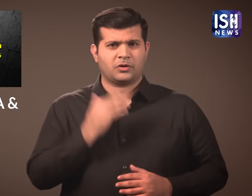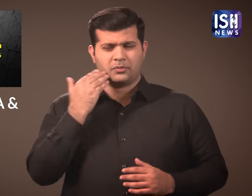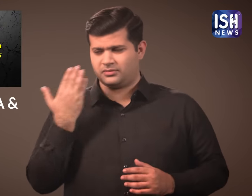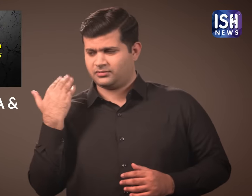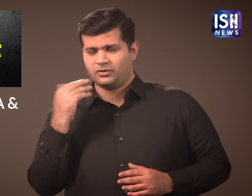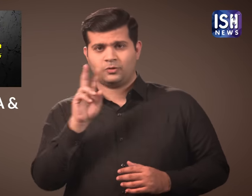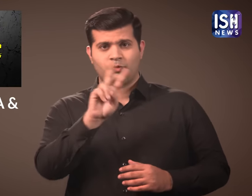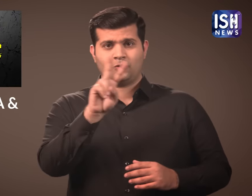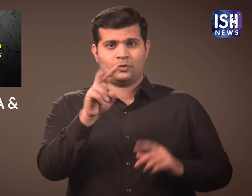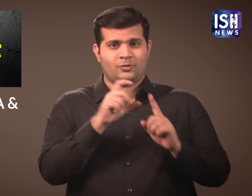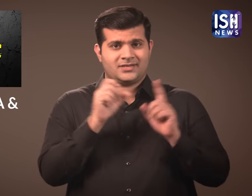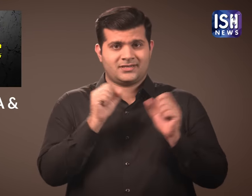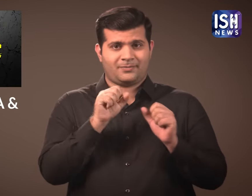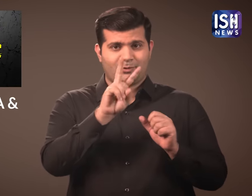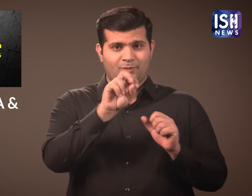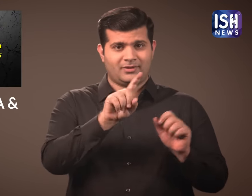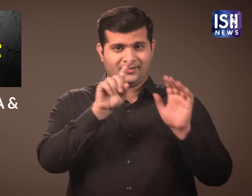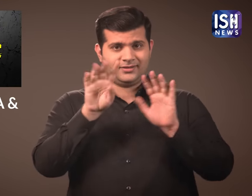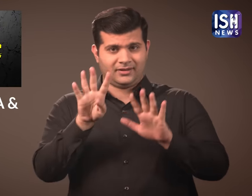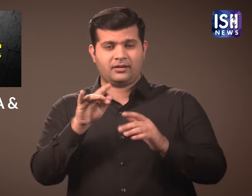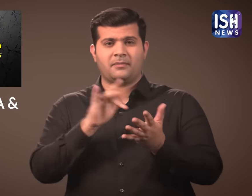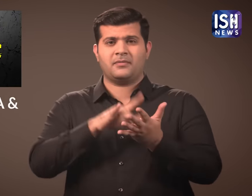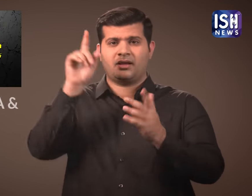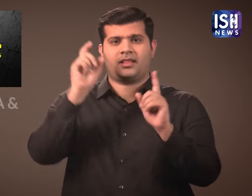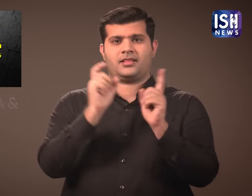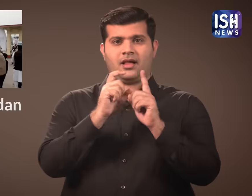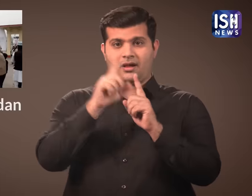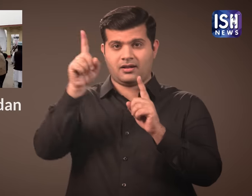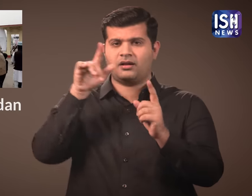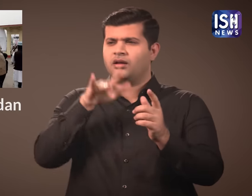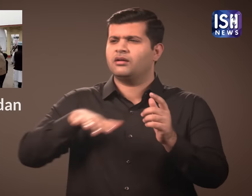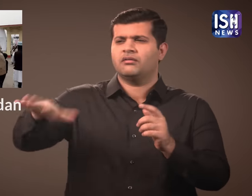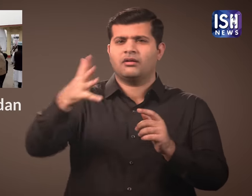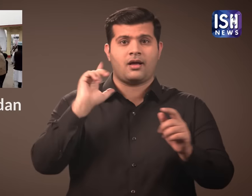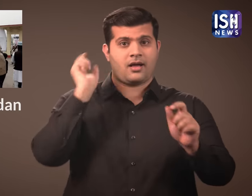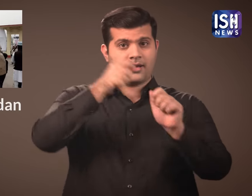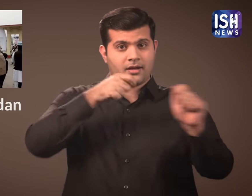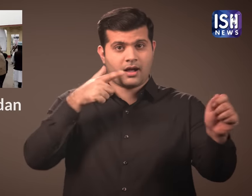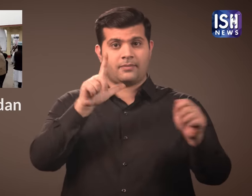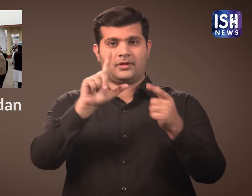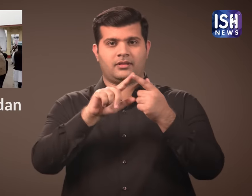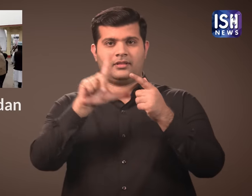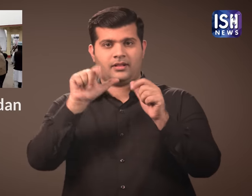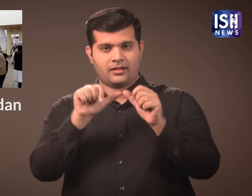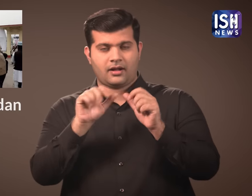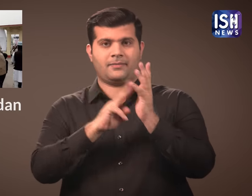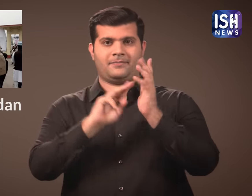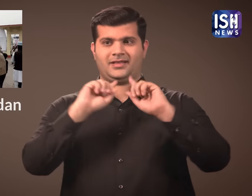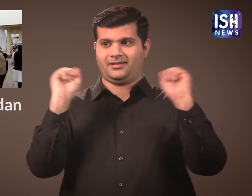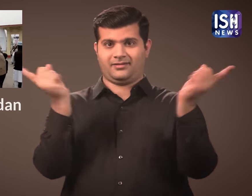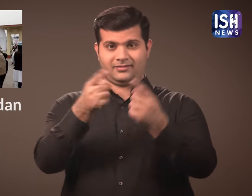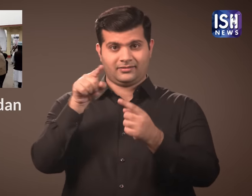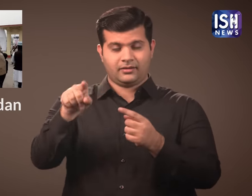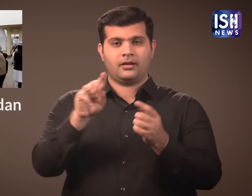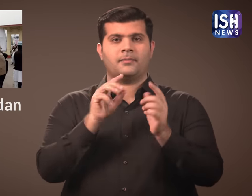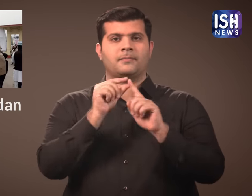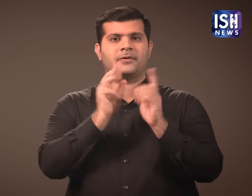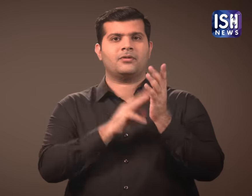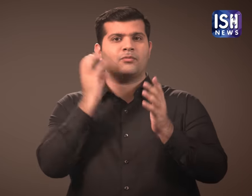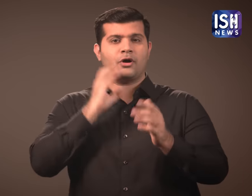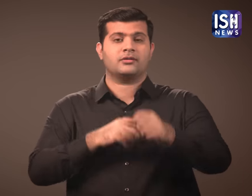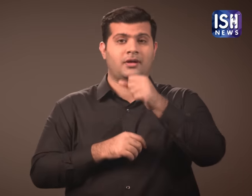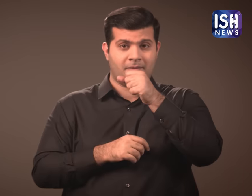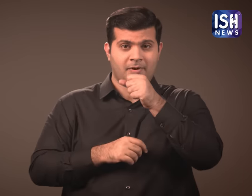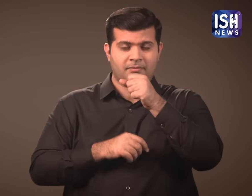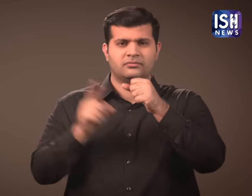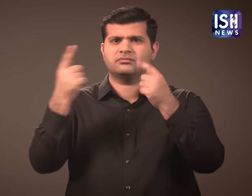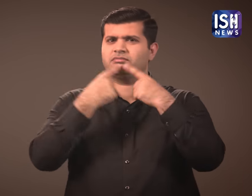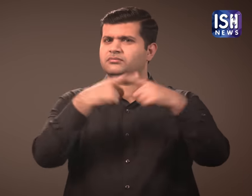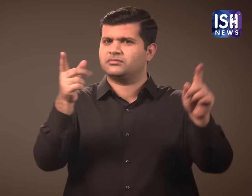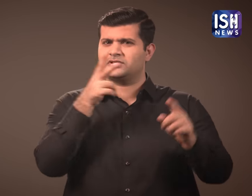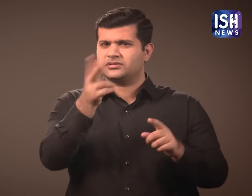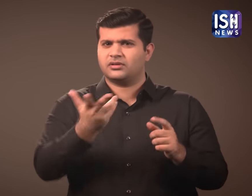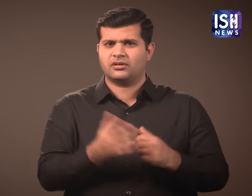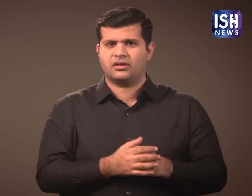On 22nd December while addressing a gathering at the Ram Leela Maidan, PM Modi said that